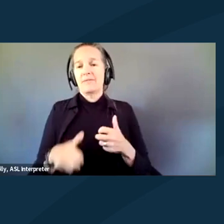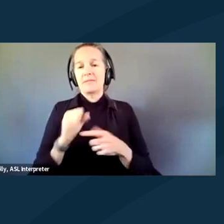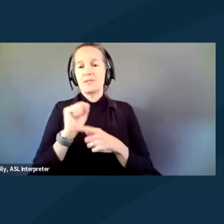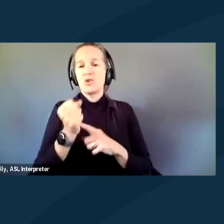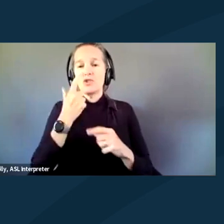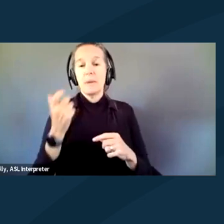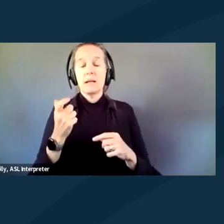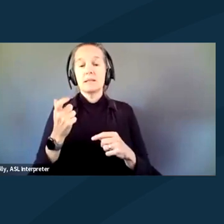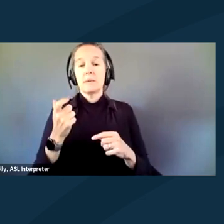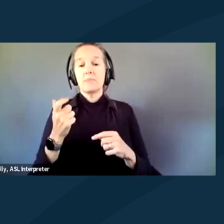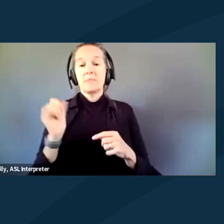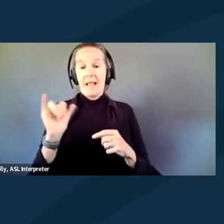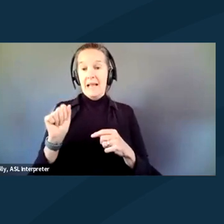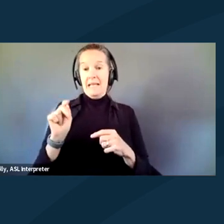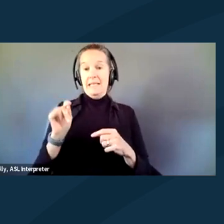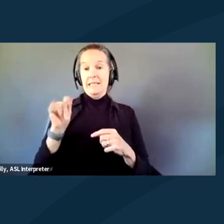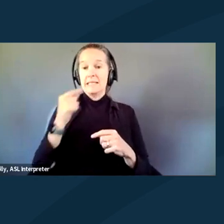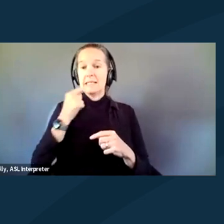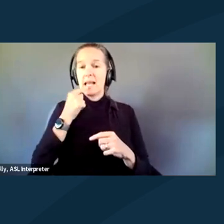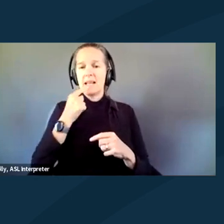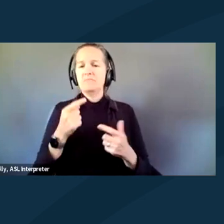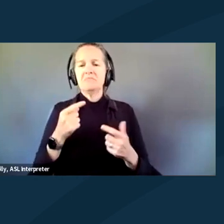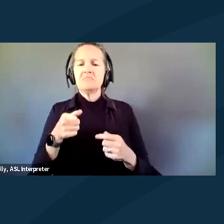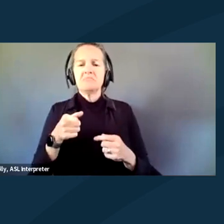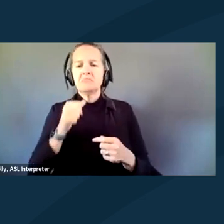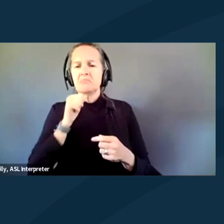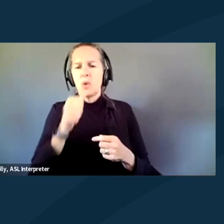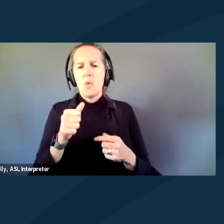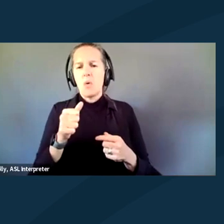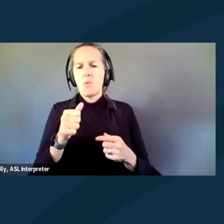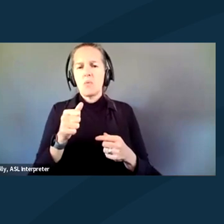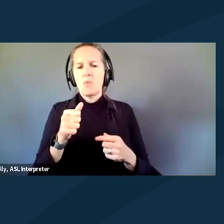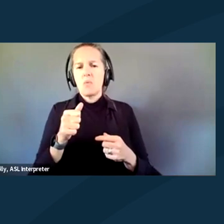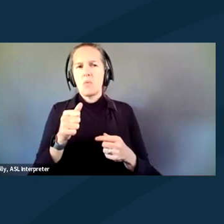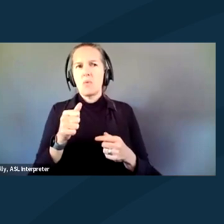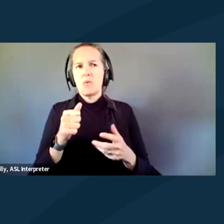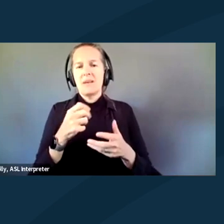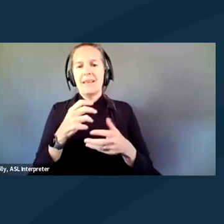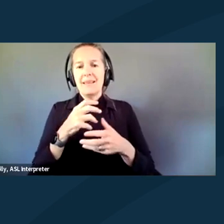As Anita pointed out, you're not gonna get your rights. You're not gonna get all your needs met in jail.